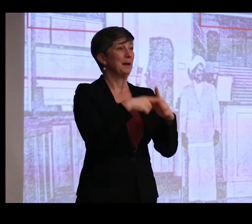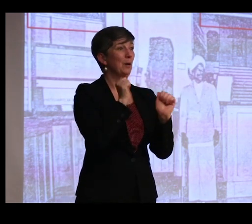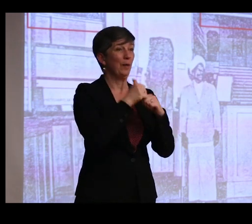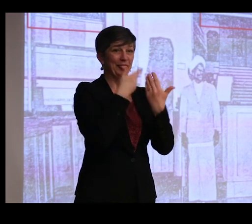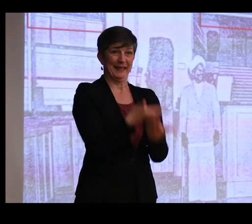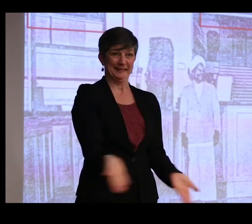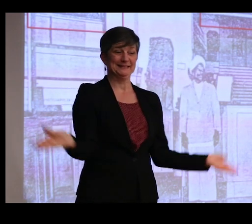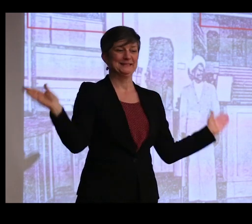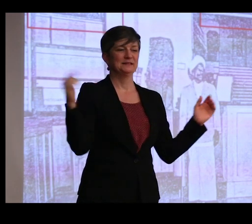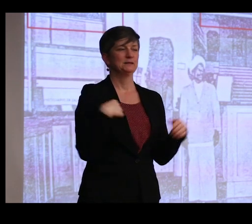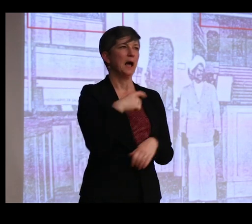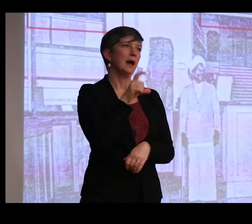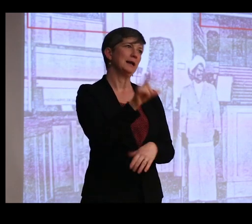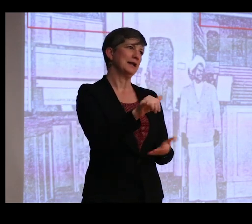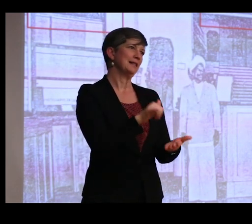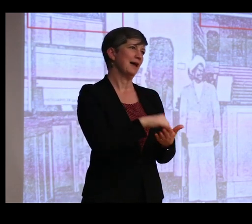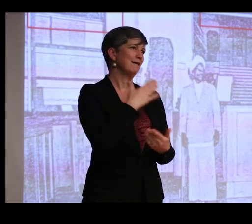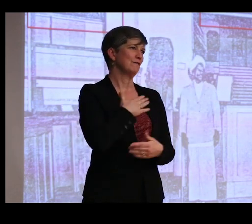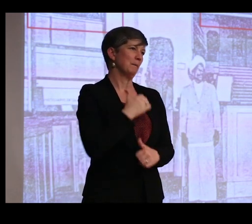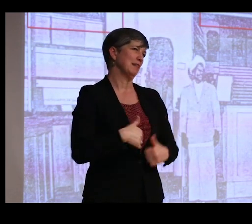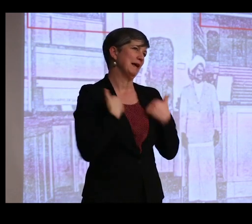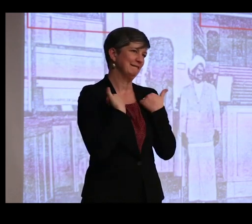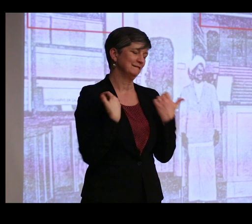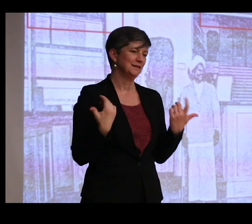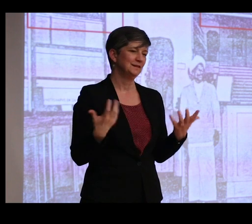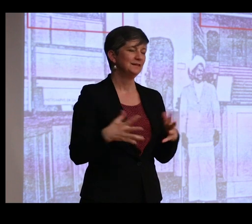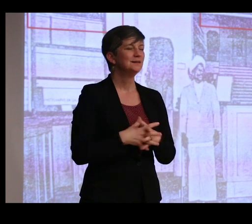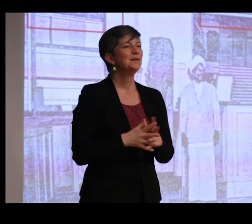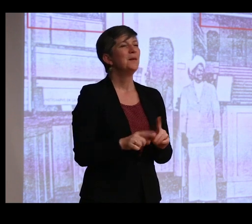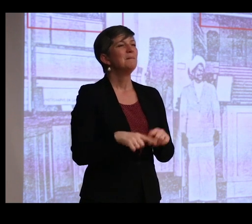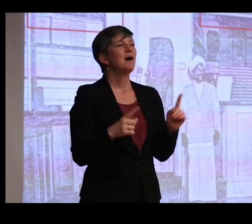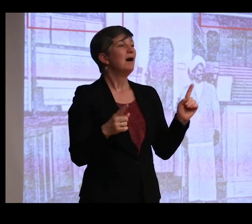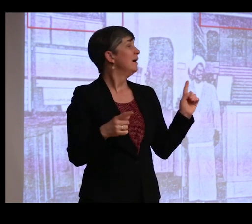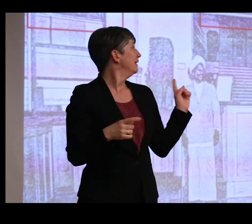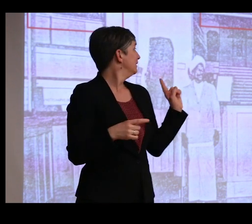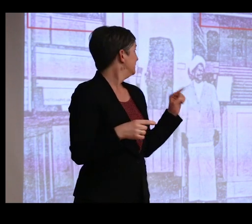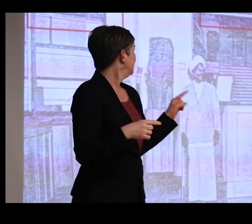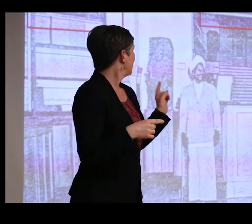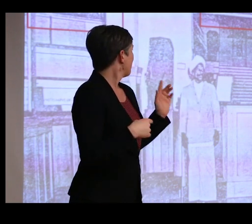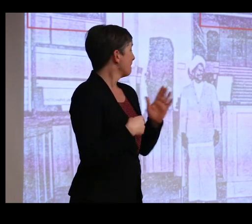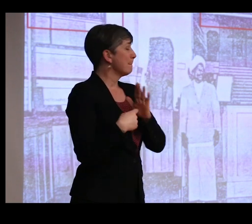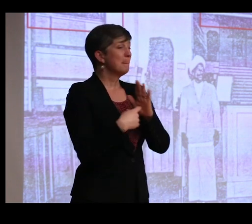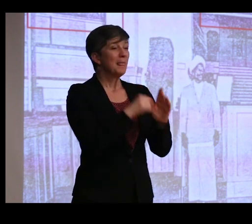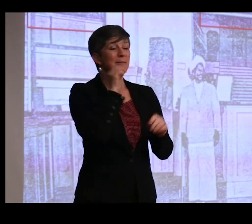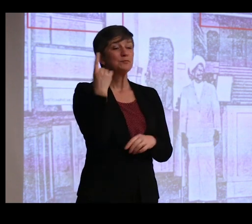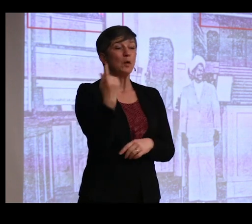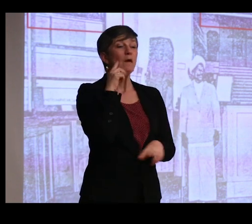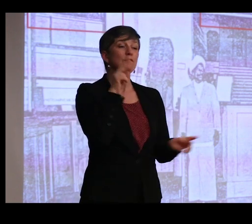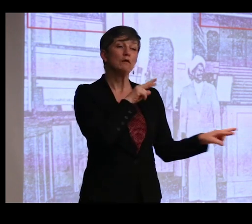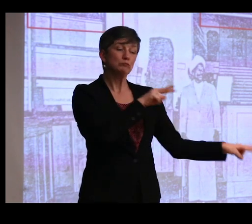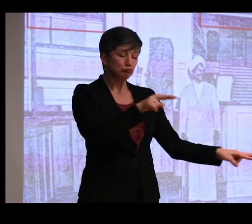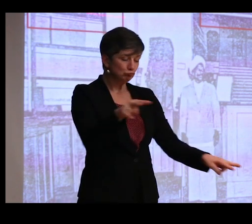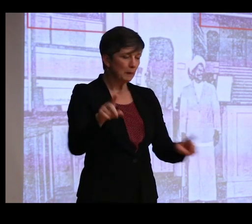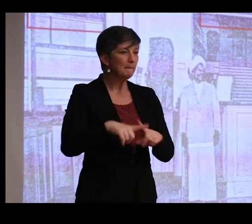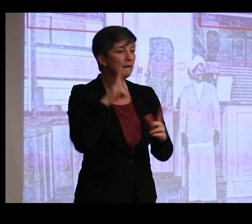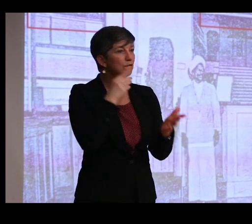I need that for my life. But displayed not just for viewing but for actual purchase in these boxes